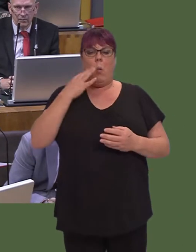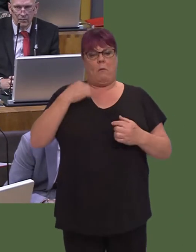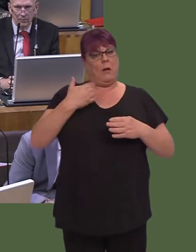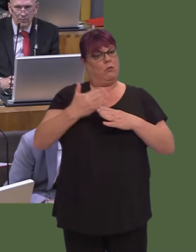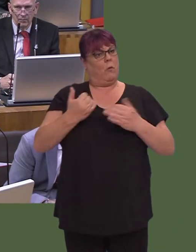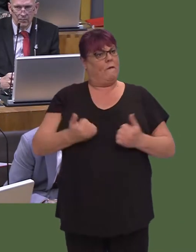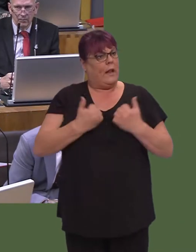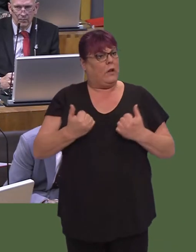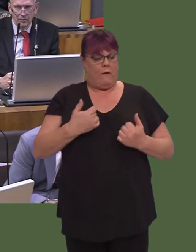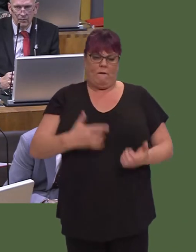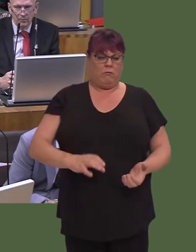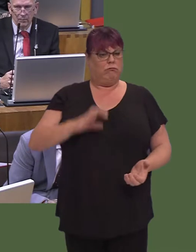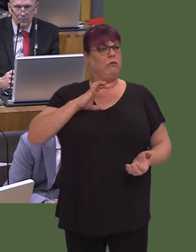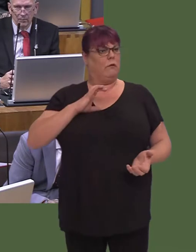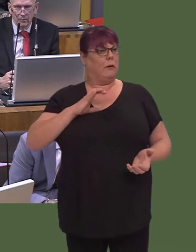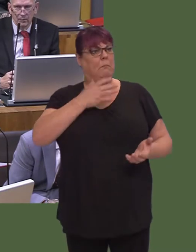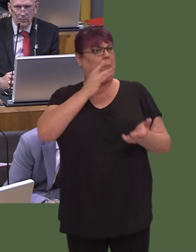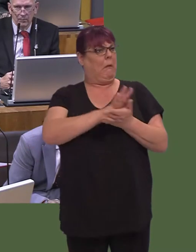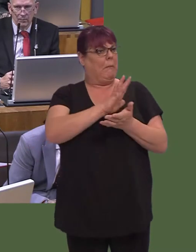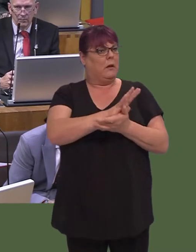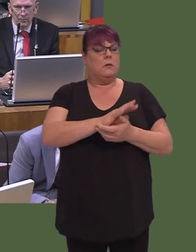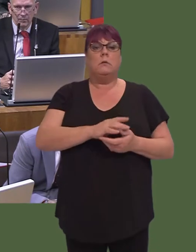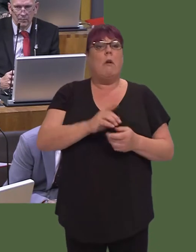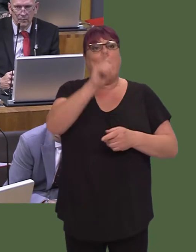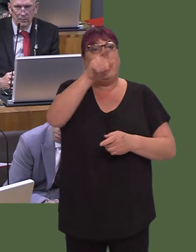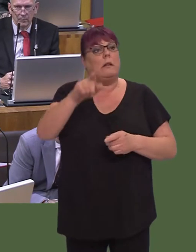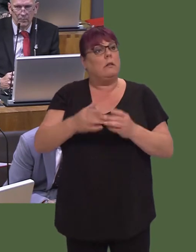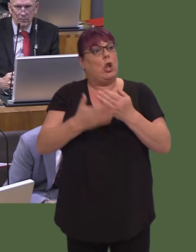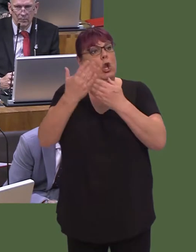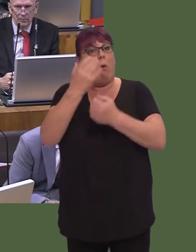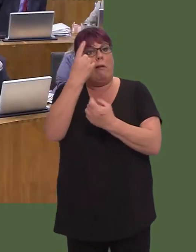I have no difficulty with candidates bringing ideas forward. That's what they're meant to do.